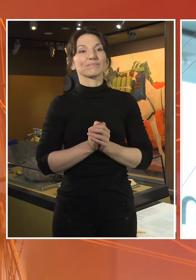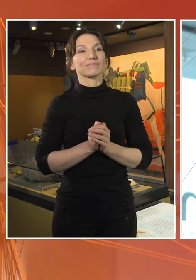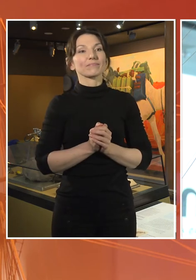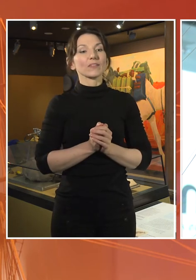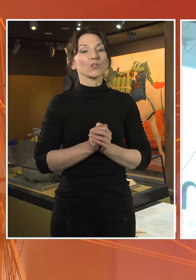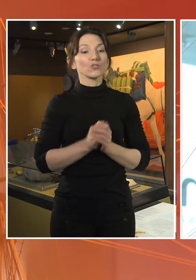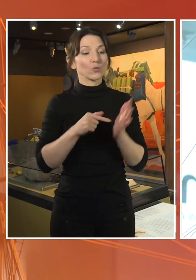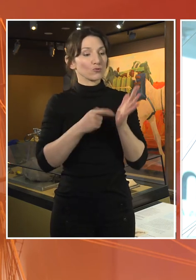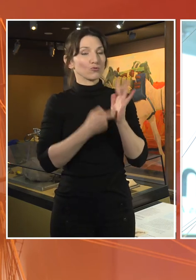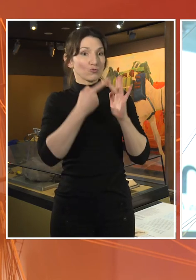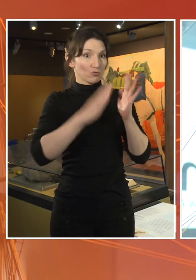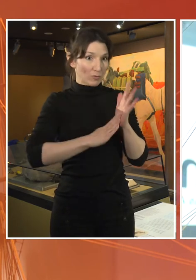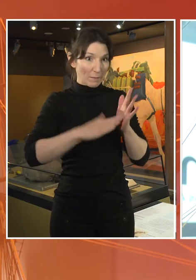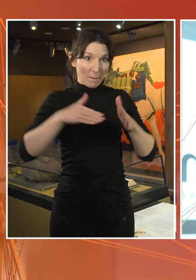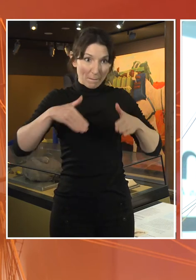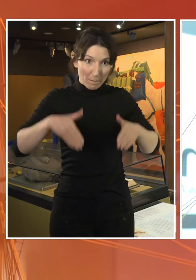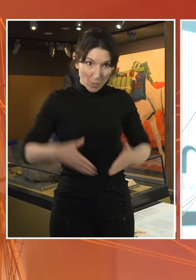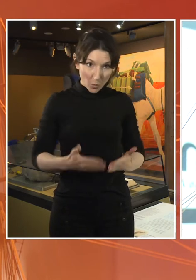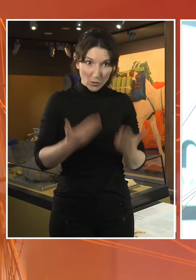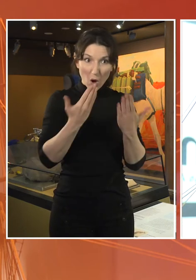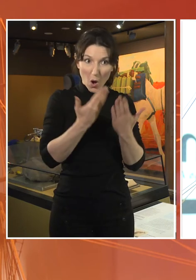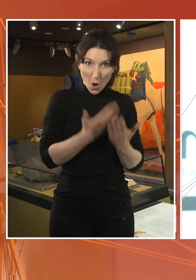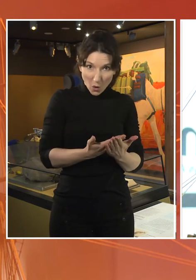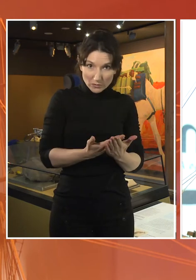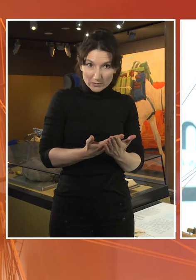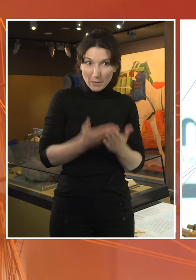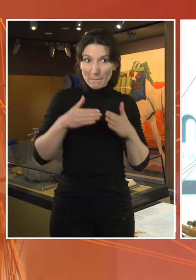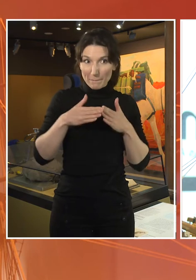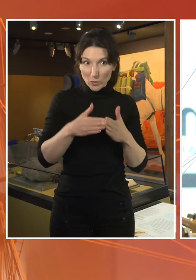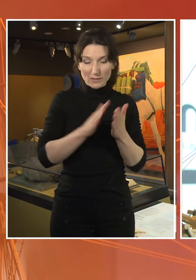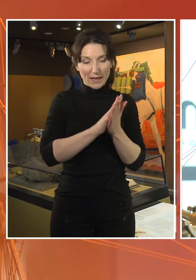Africa to Australia and as a little kitten he fell overboard.